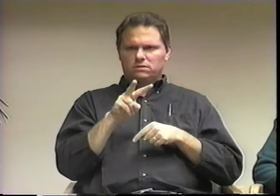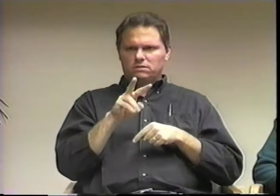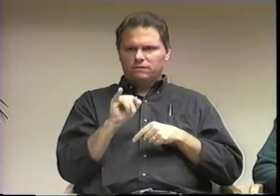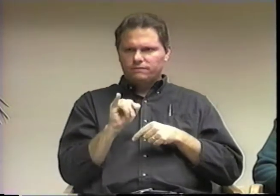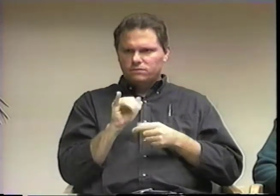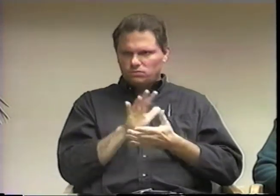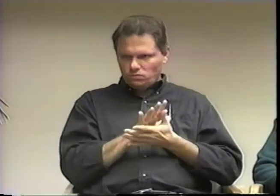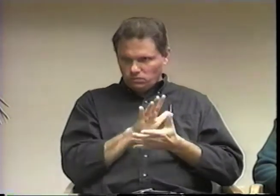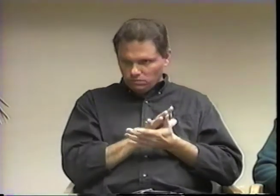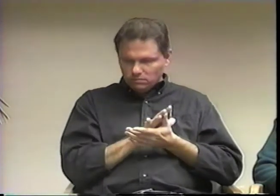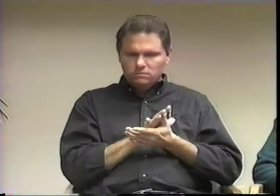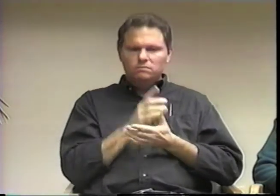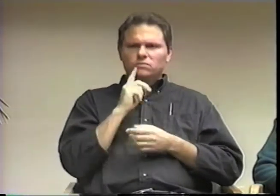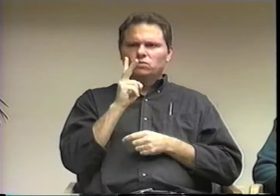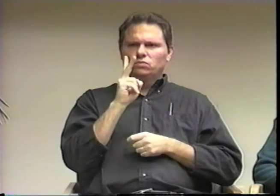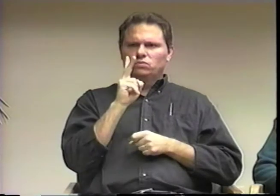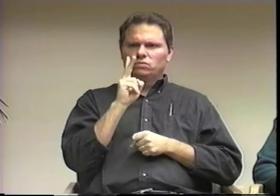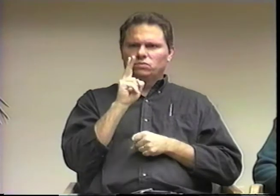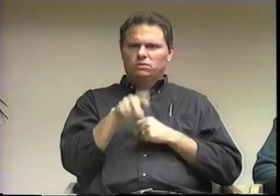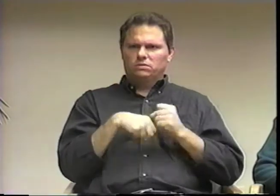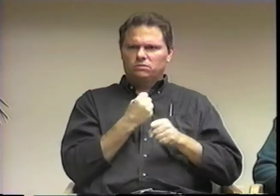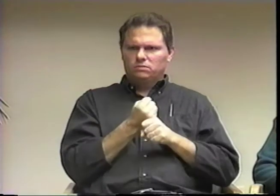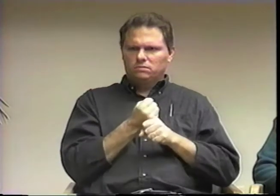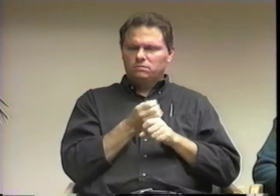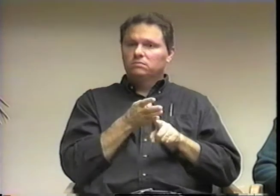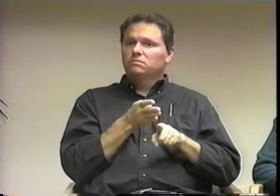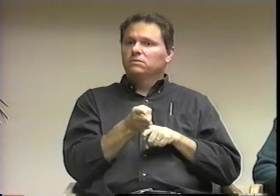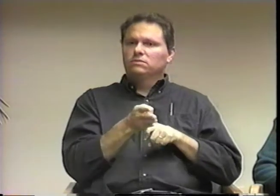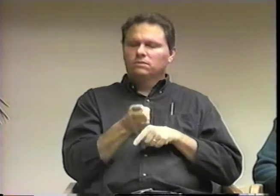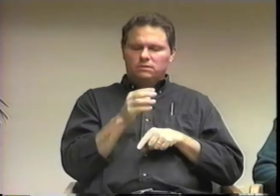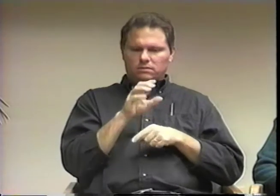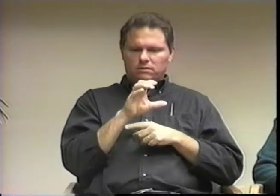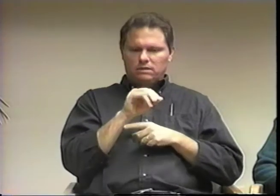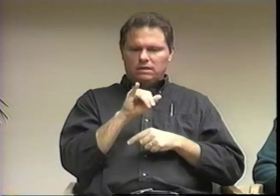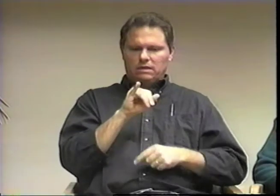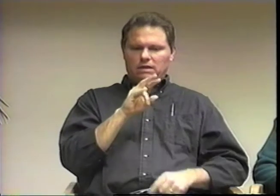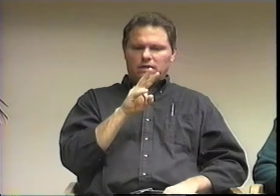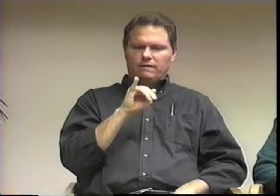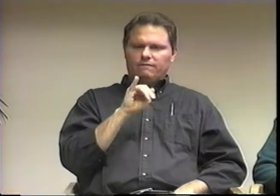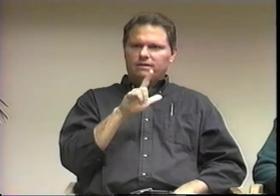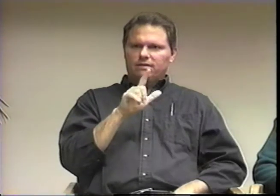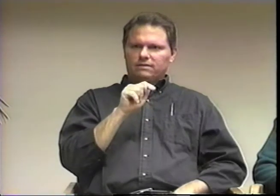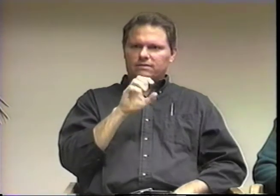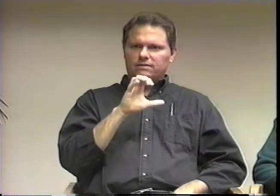Then I also attended TVI for two years. I majored in Civil Technology,